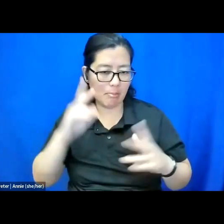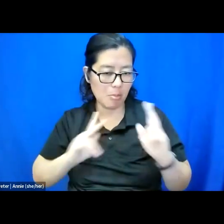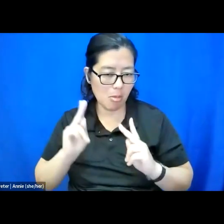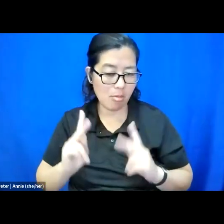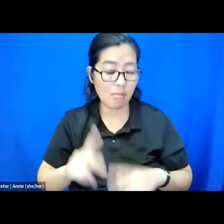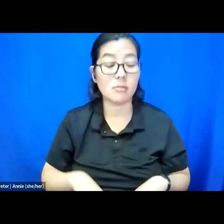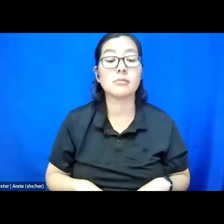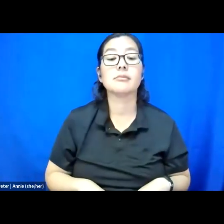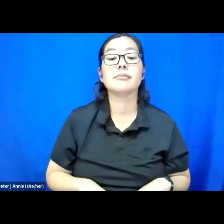Here is my plight.